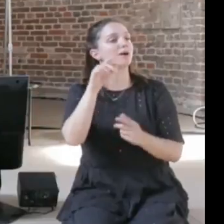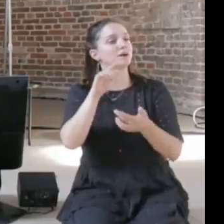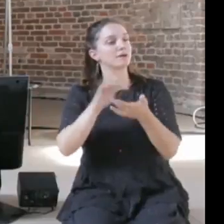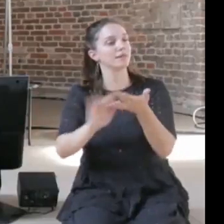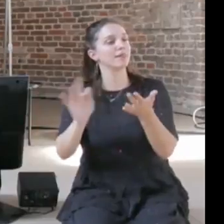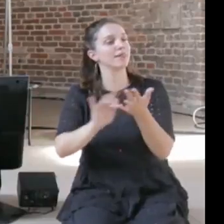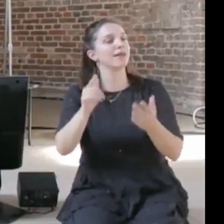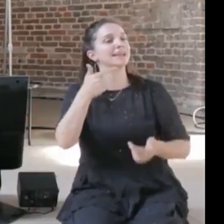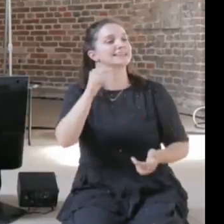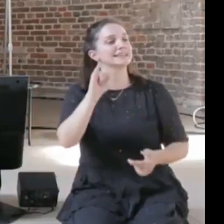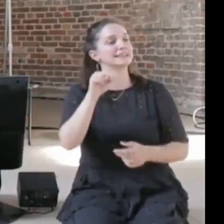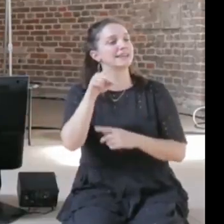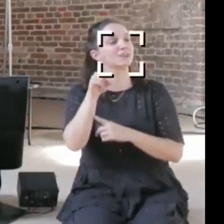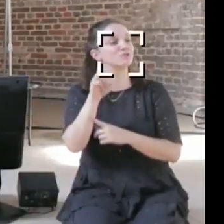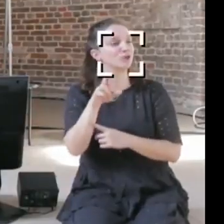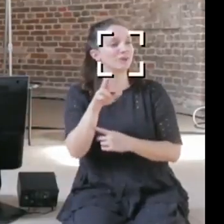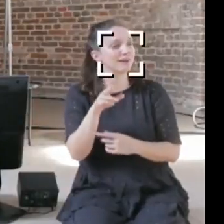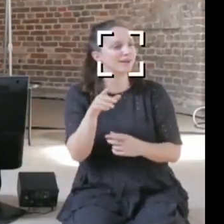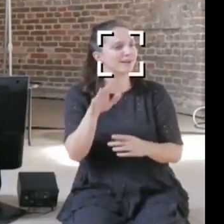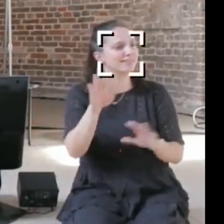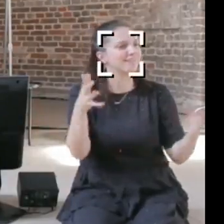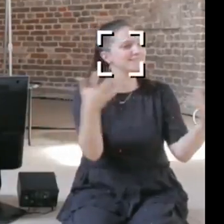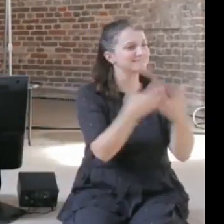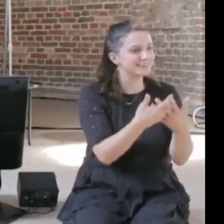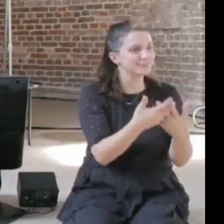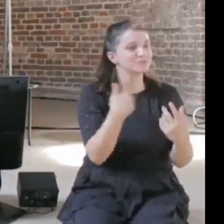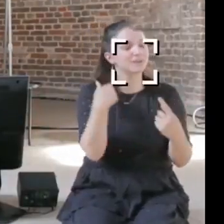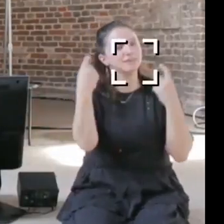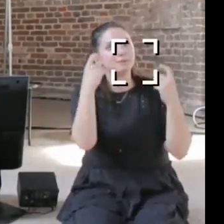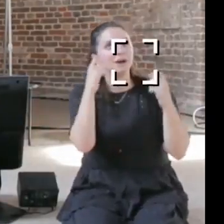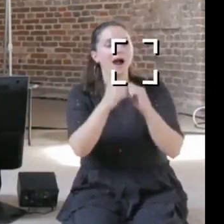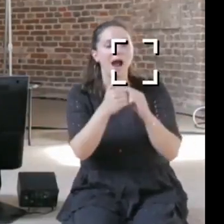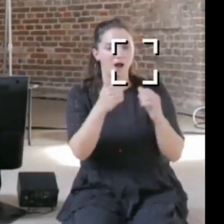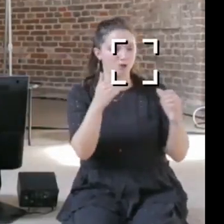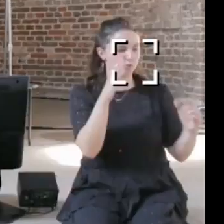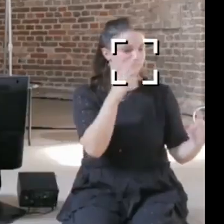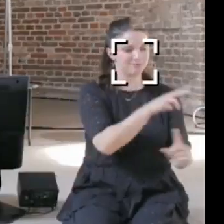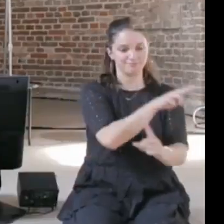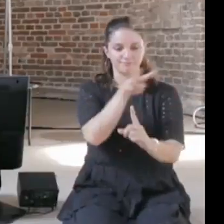about and ideally to have used it at some point, and that is very much not the case,